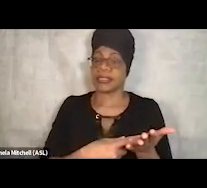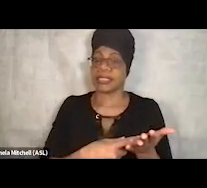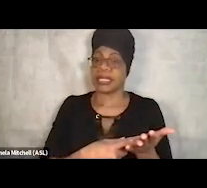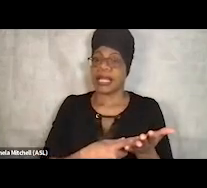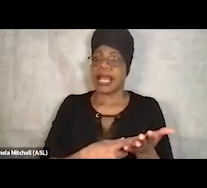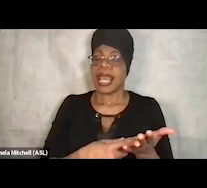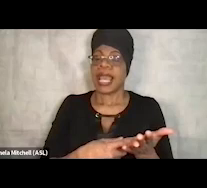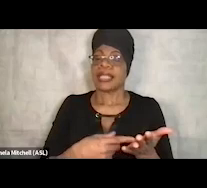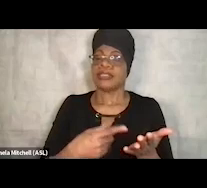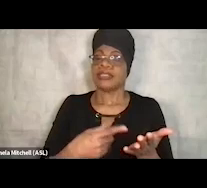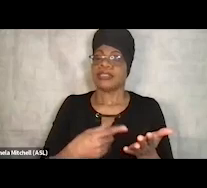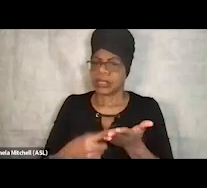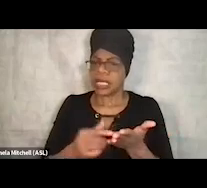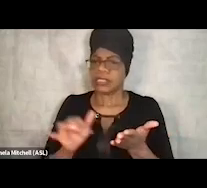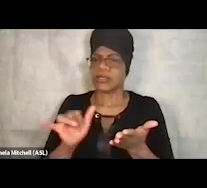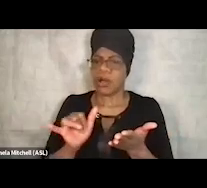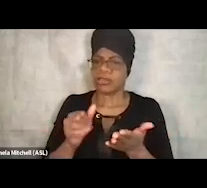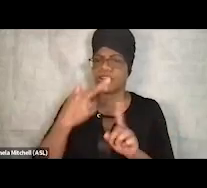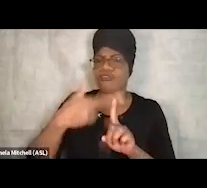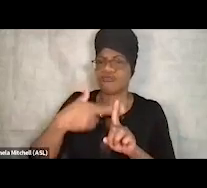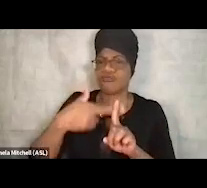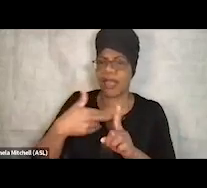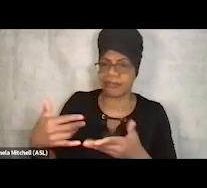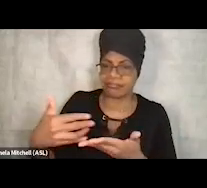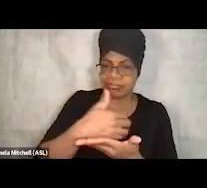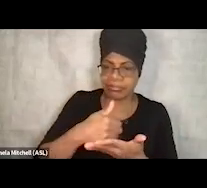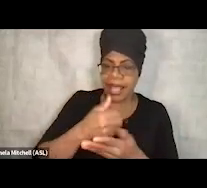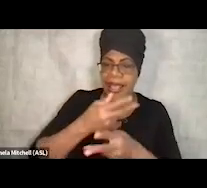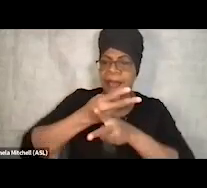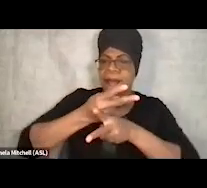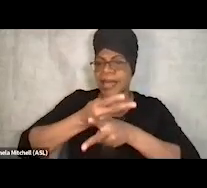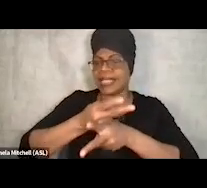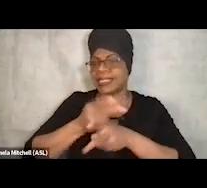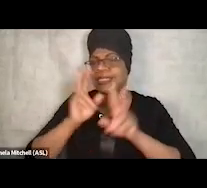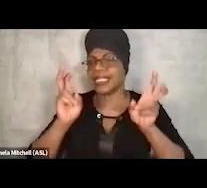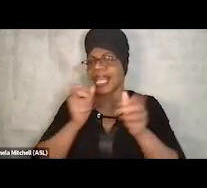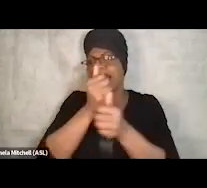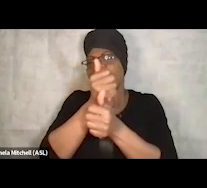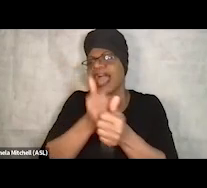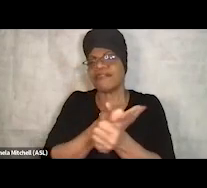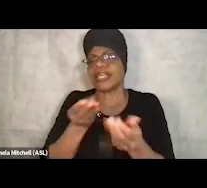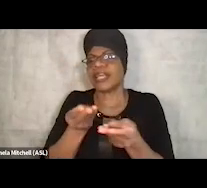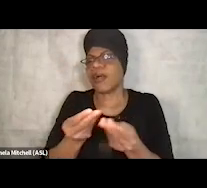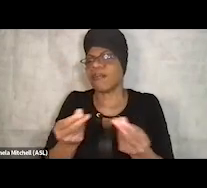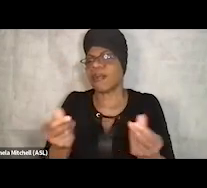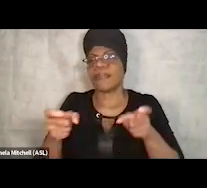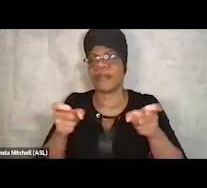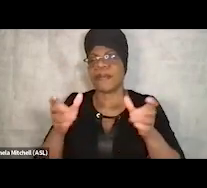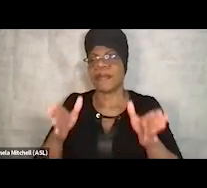like collecting rent, maintenance issues, everything that a property manager would deal with. We also have another side of housing